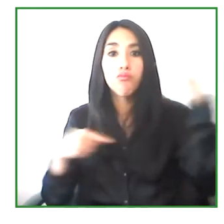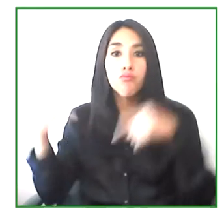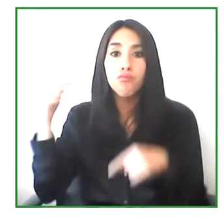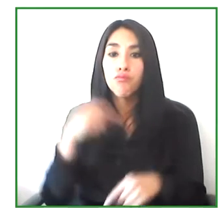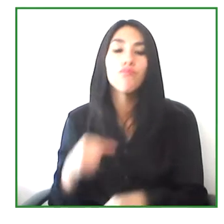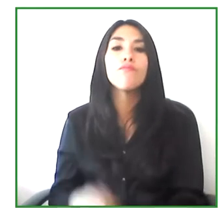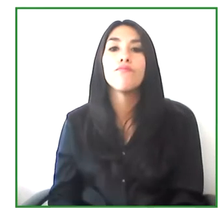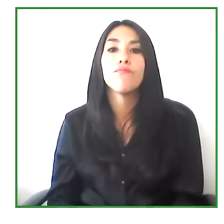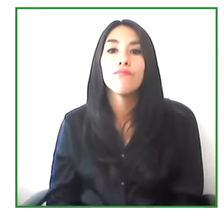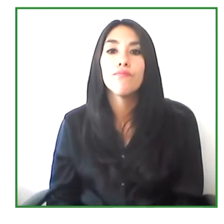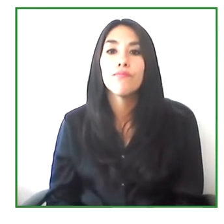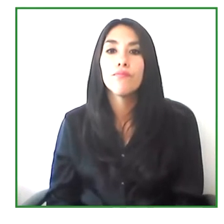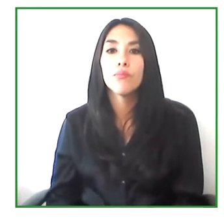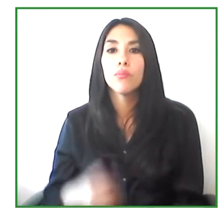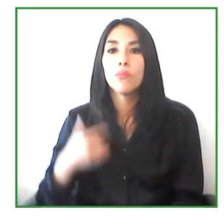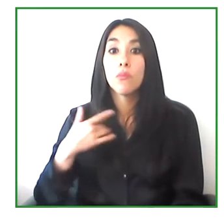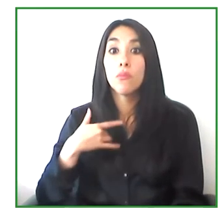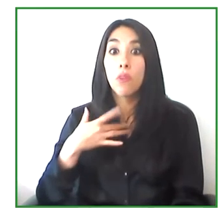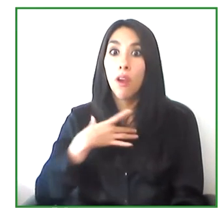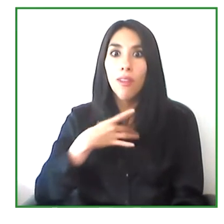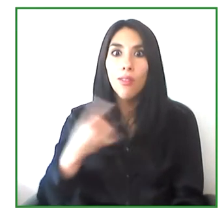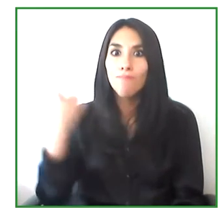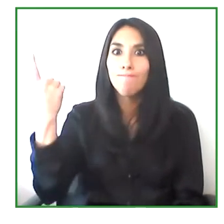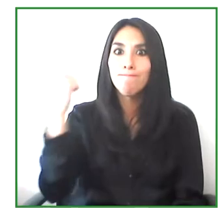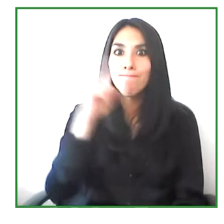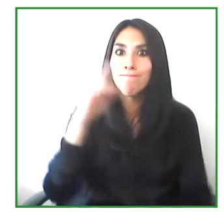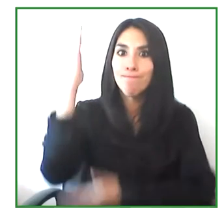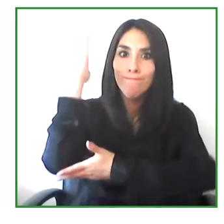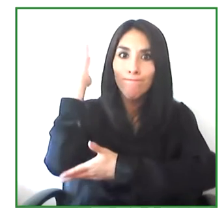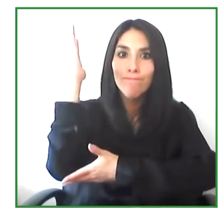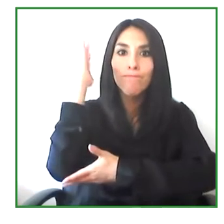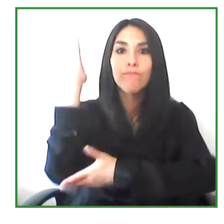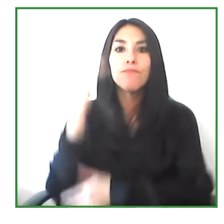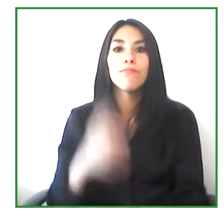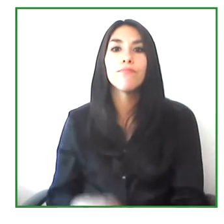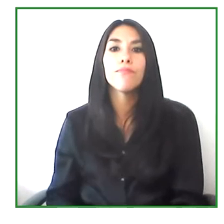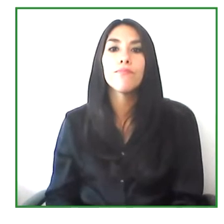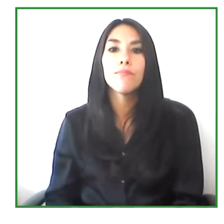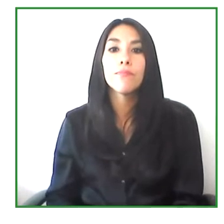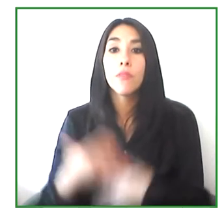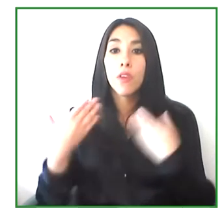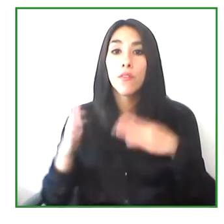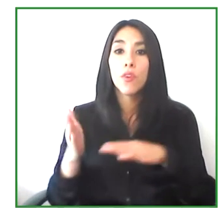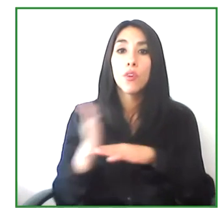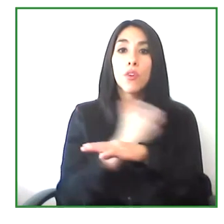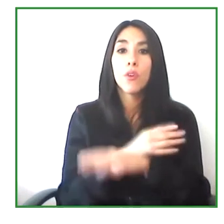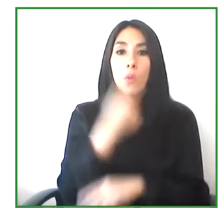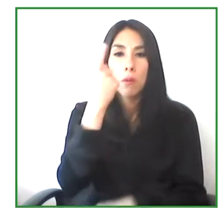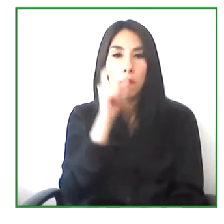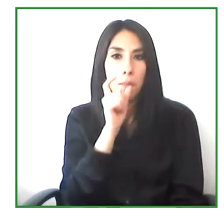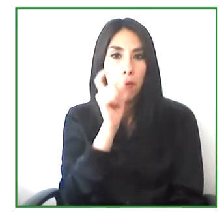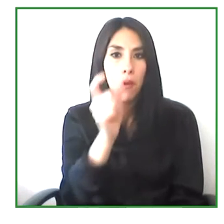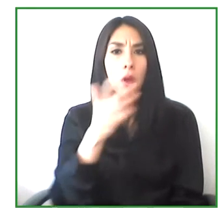It is so nice to be participating in this space. Before answering your questions, I'd like to tell you a bit